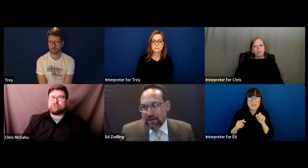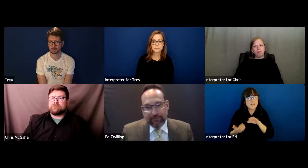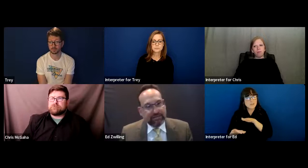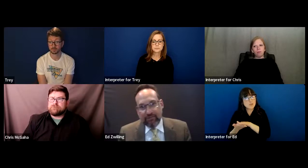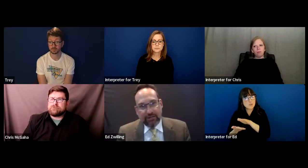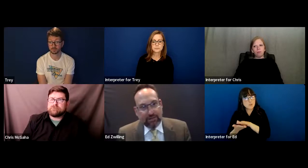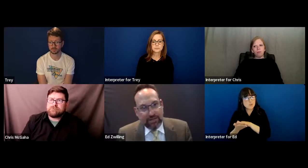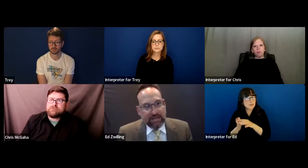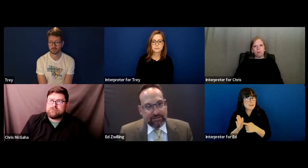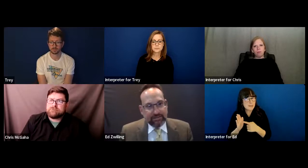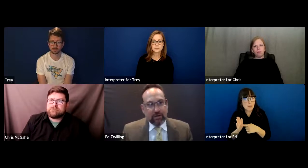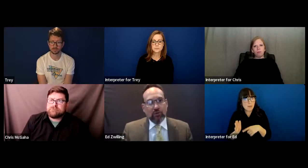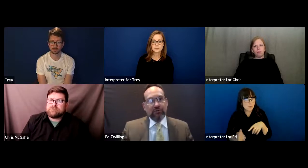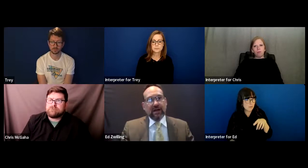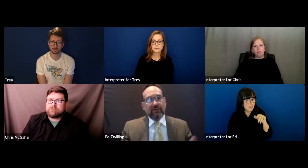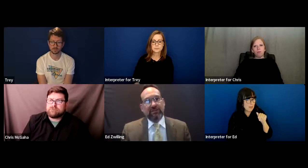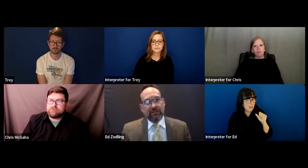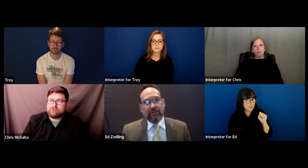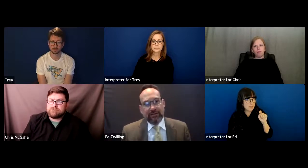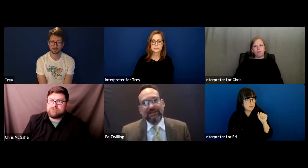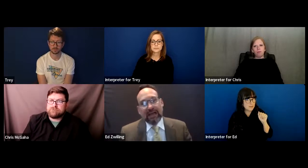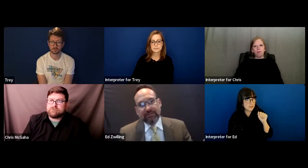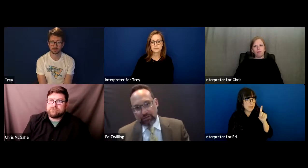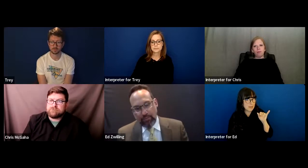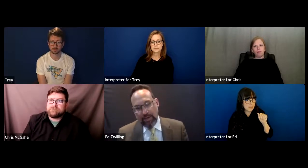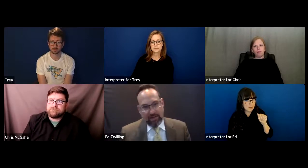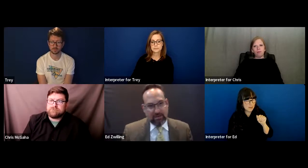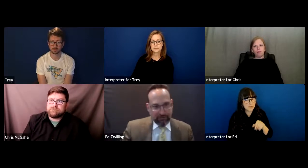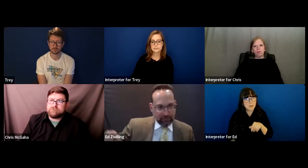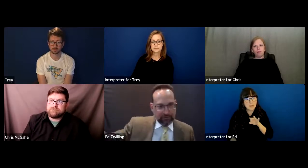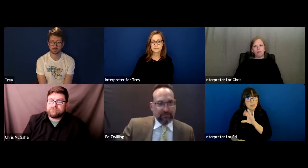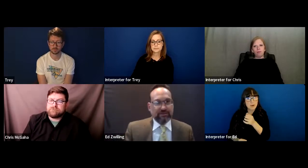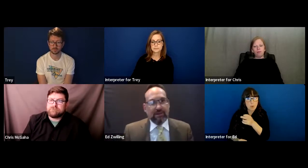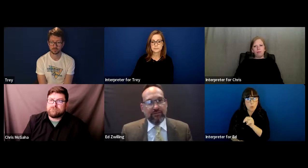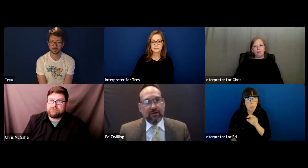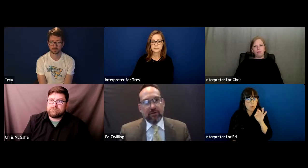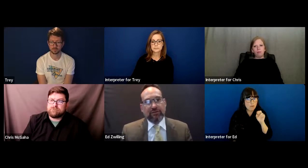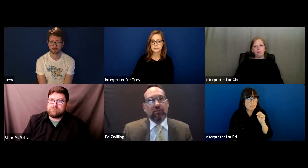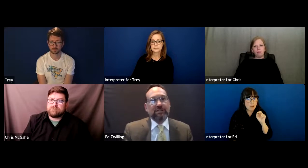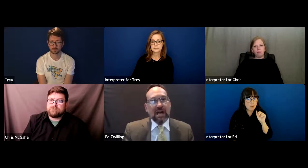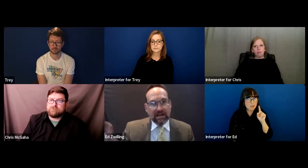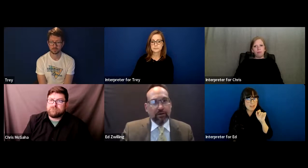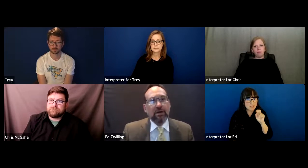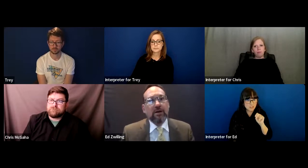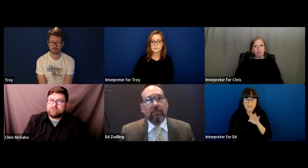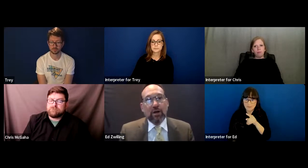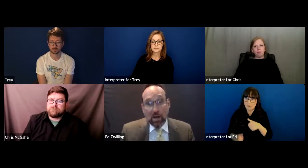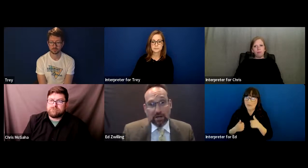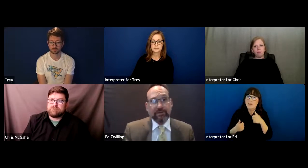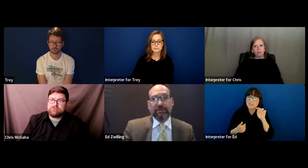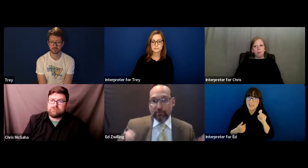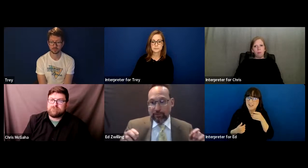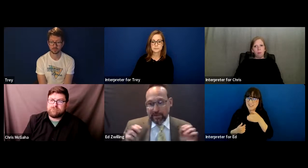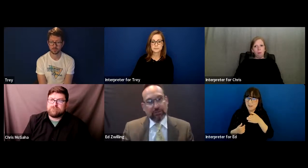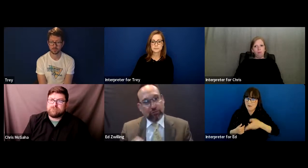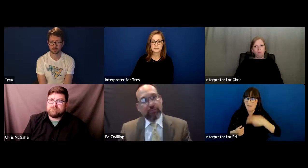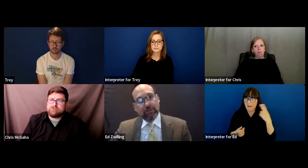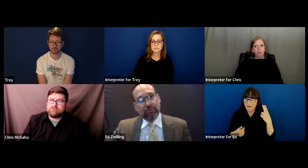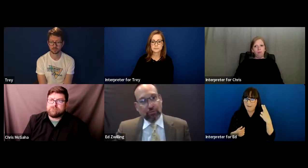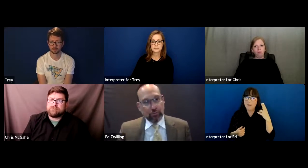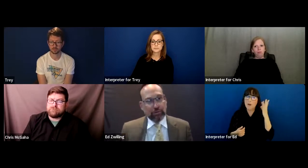like as taid ya, that the taxes are so much higher because they contribute to the school